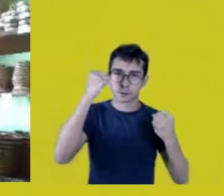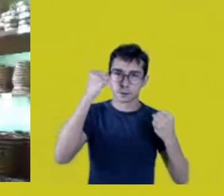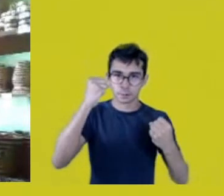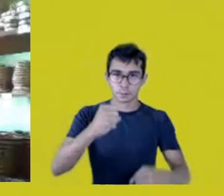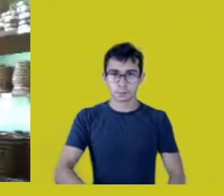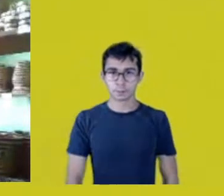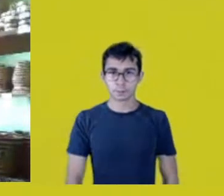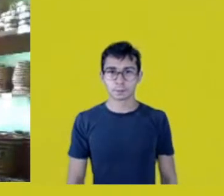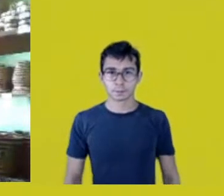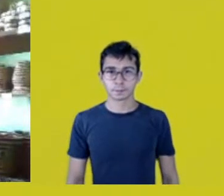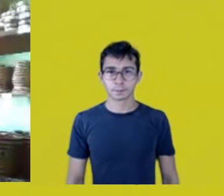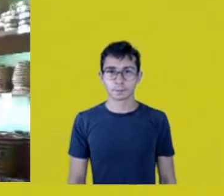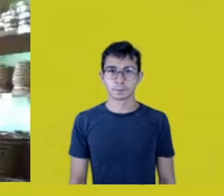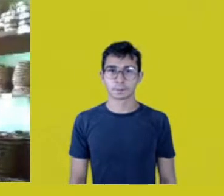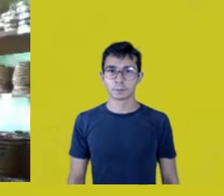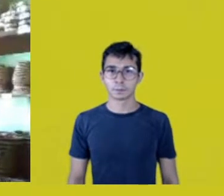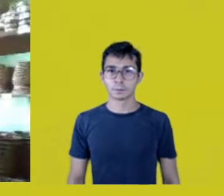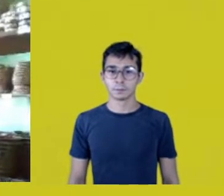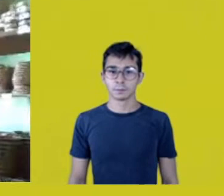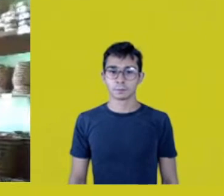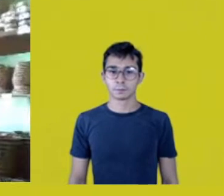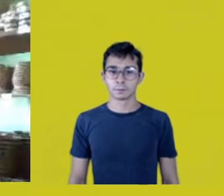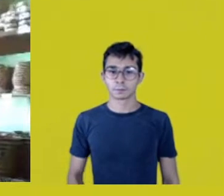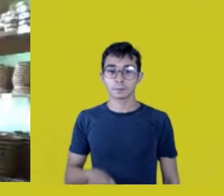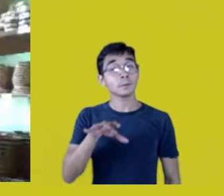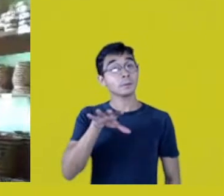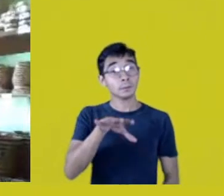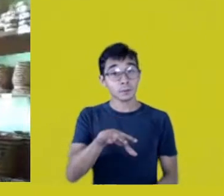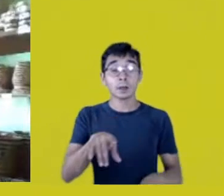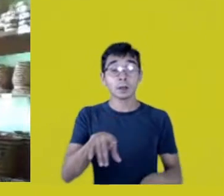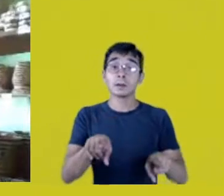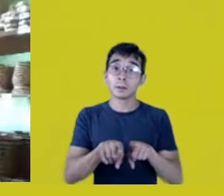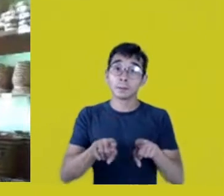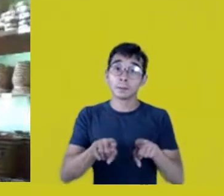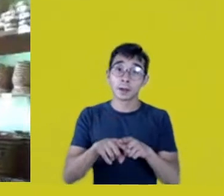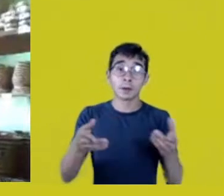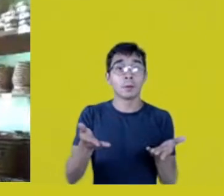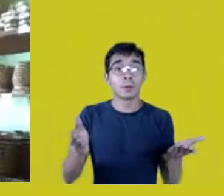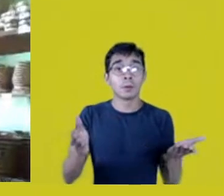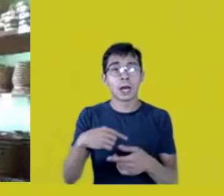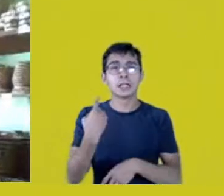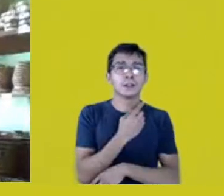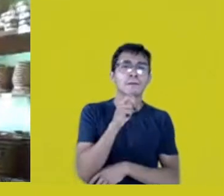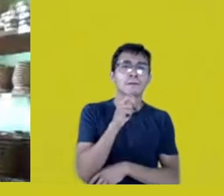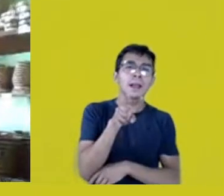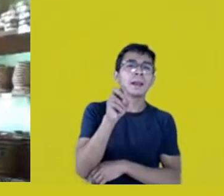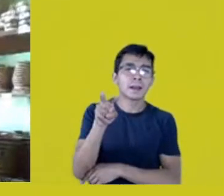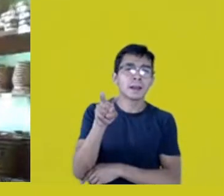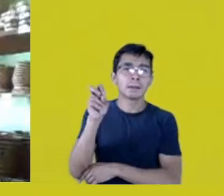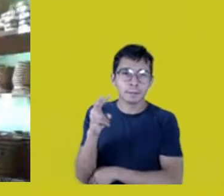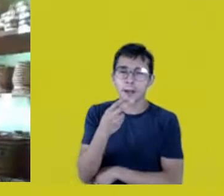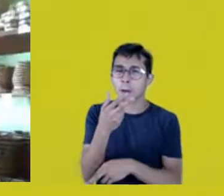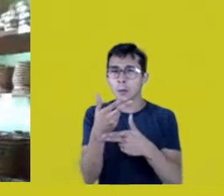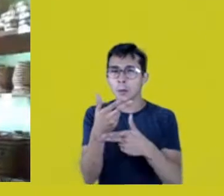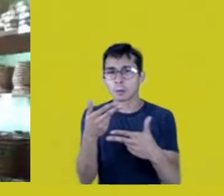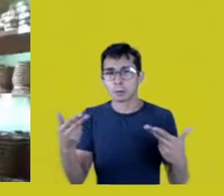I think that’s it. We’re here hearing many truthful and beautiful things